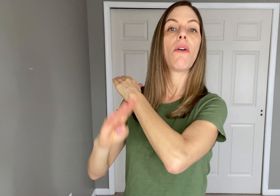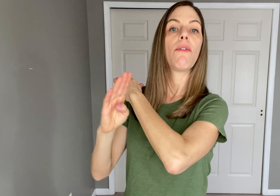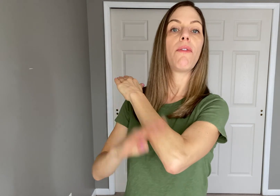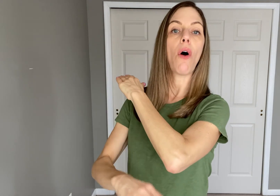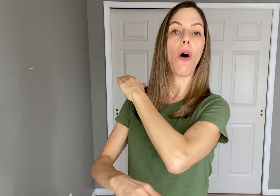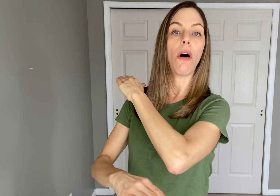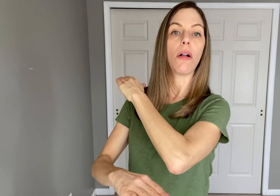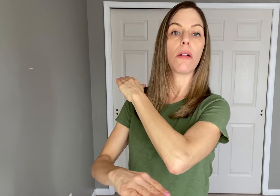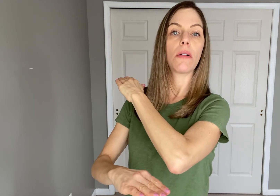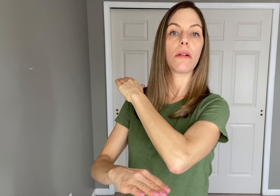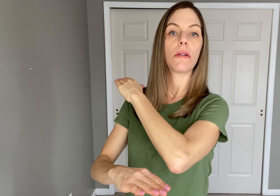"Fall"